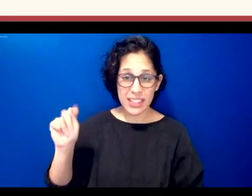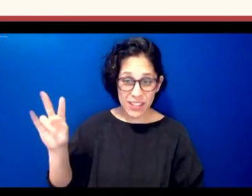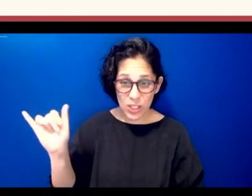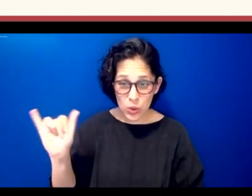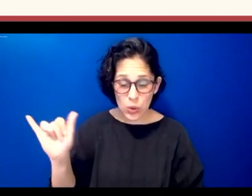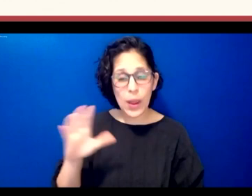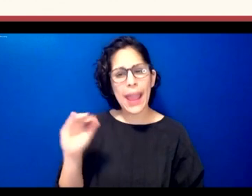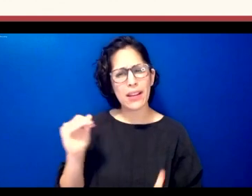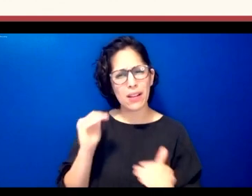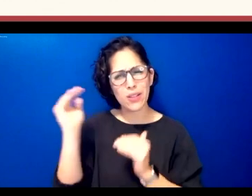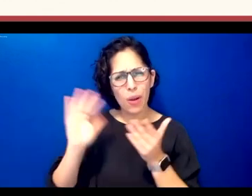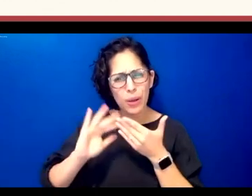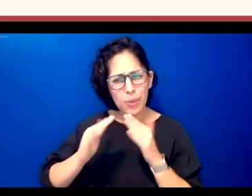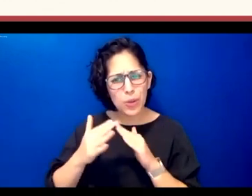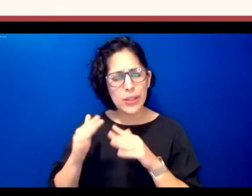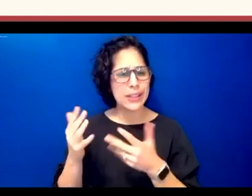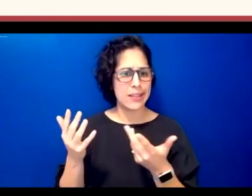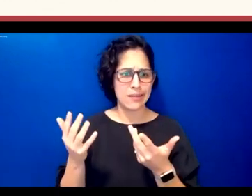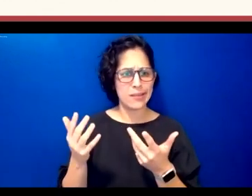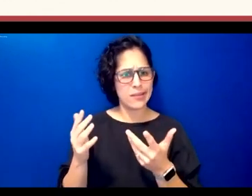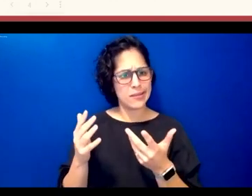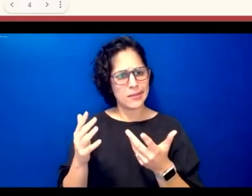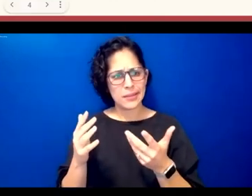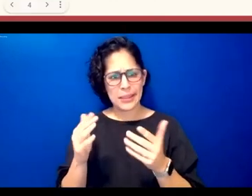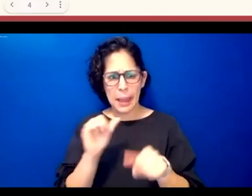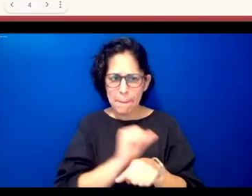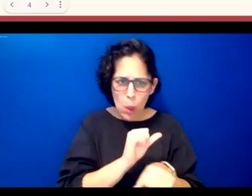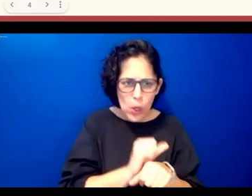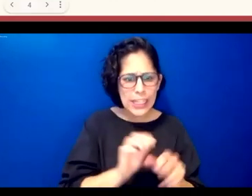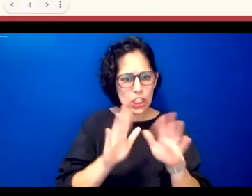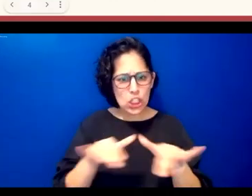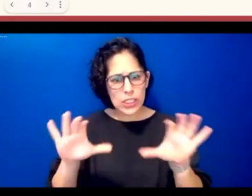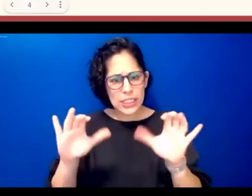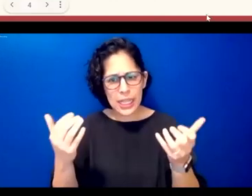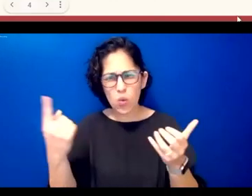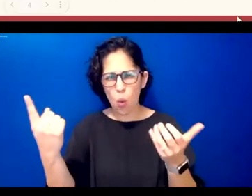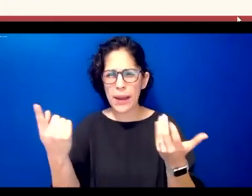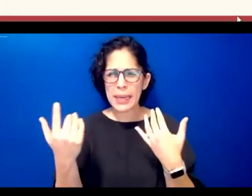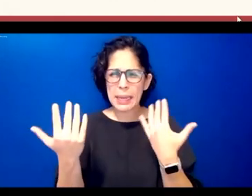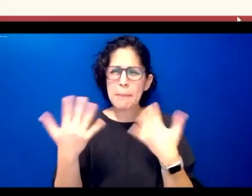community employee children's classes immersion an immersion program we have we had a traditional